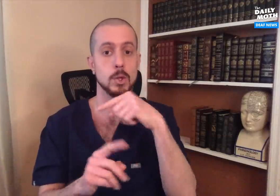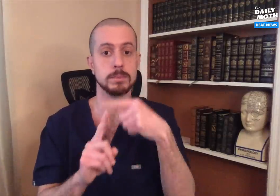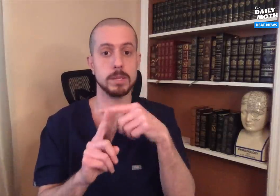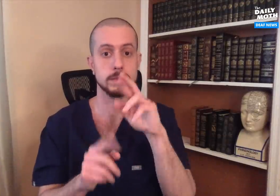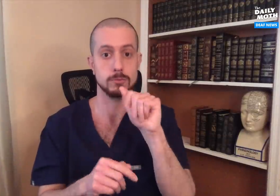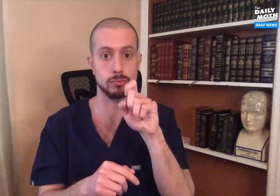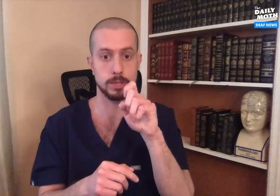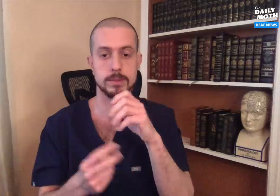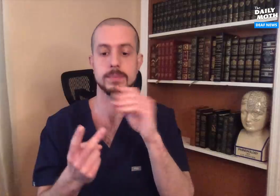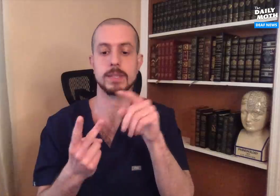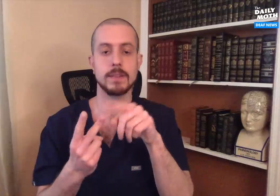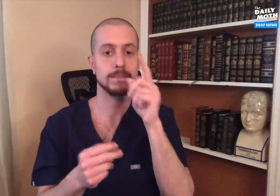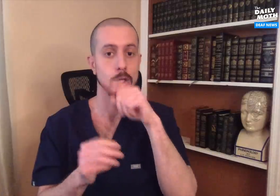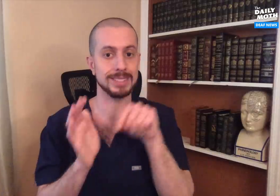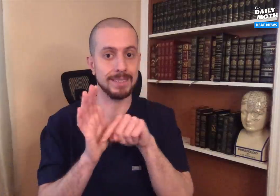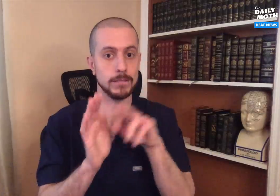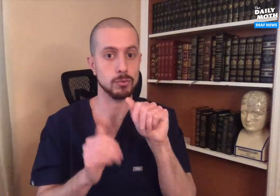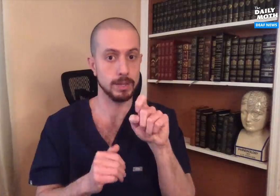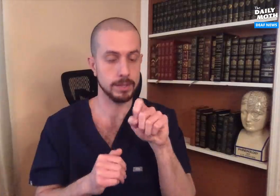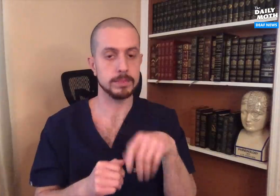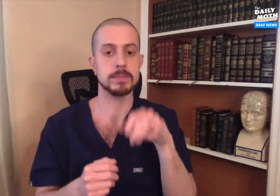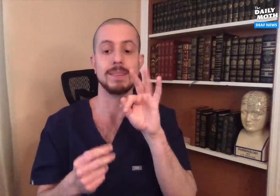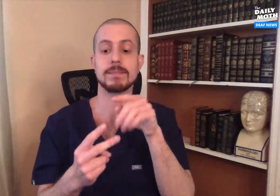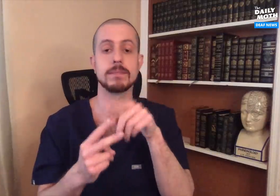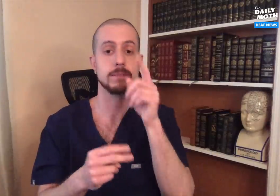The first is the false positive rate and the second is the false negative rate.